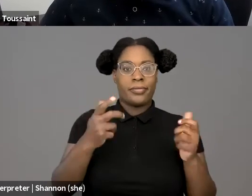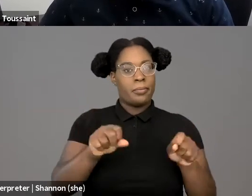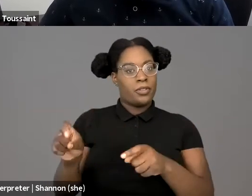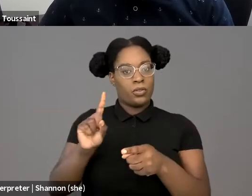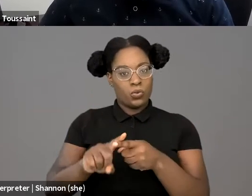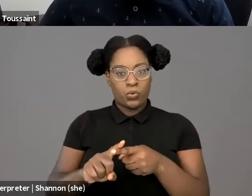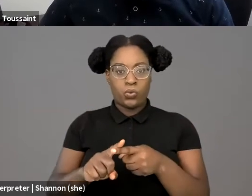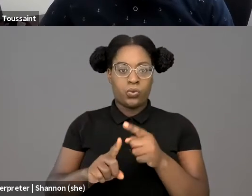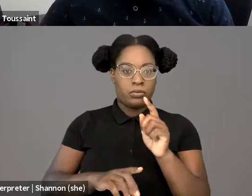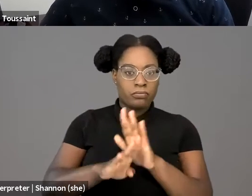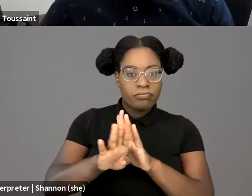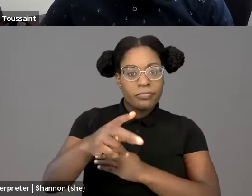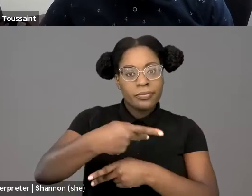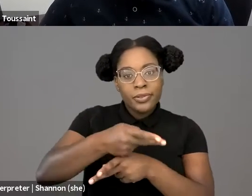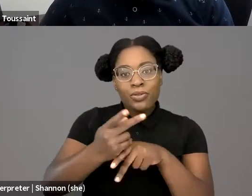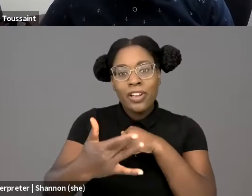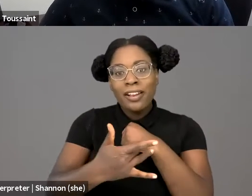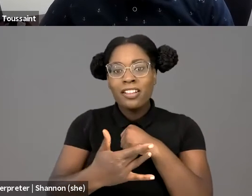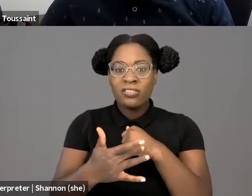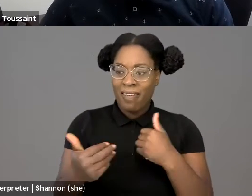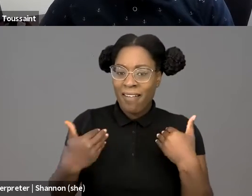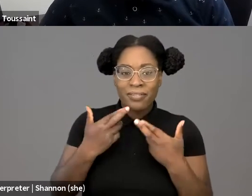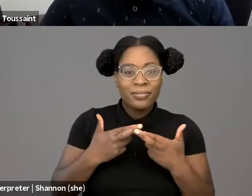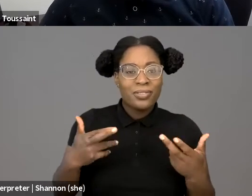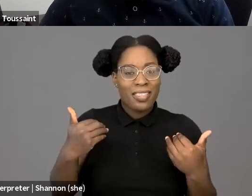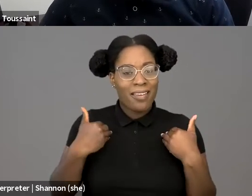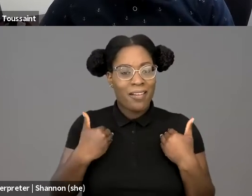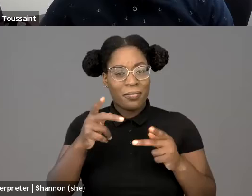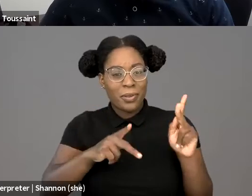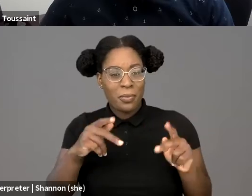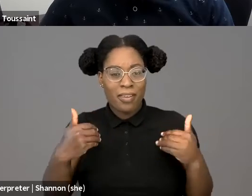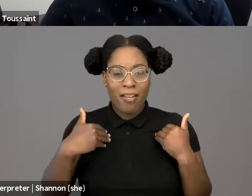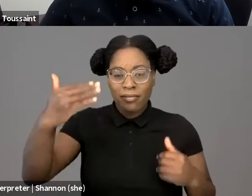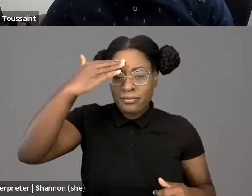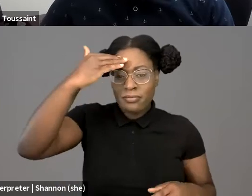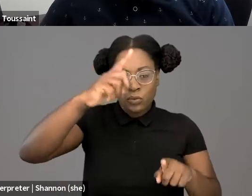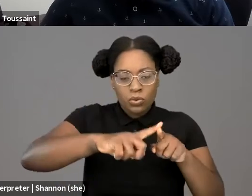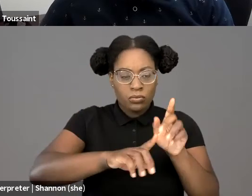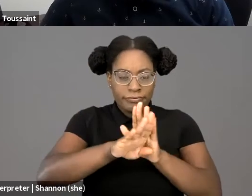create code, recode, drop a remix. So to again, borrow from Ruha Benjamin,